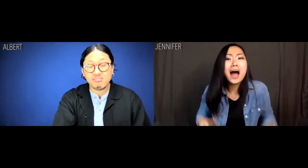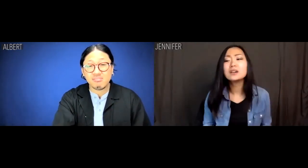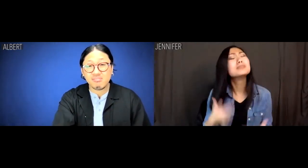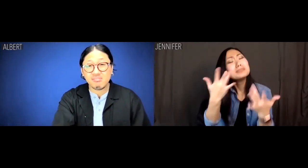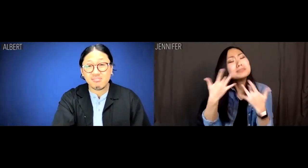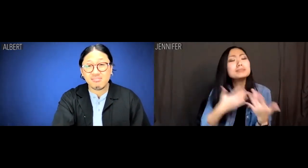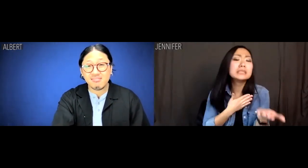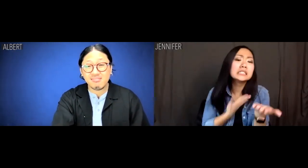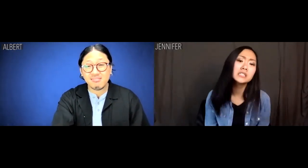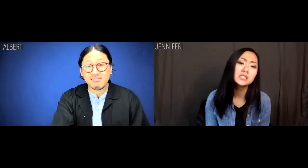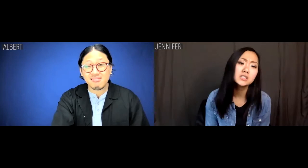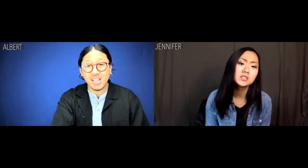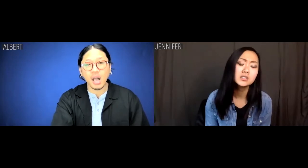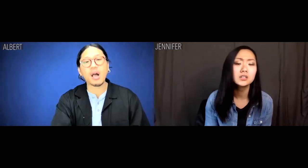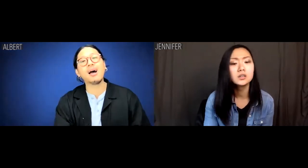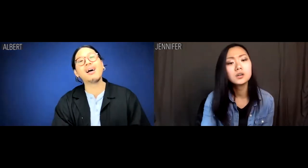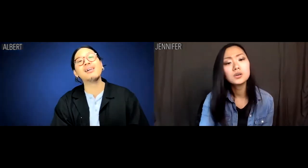Try some sympathy maybe!